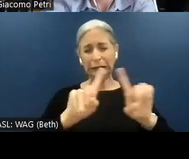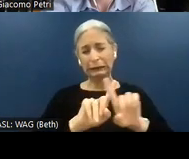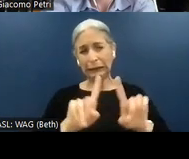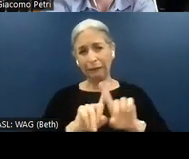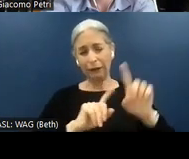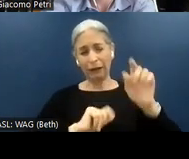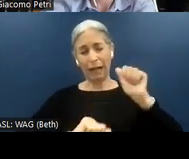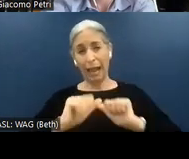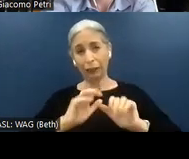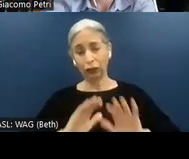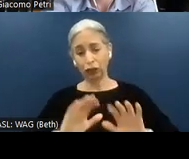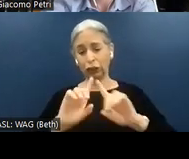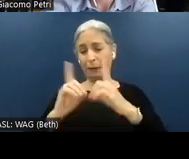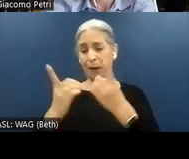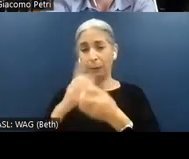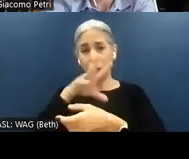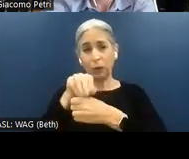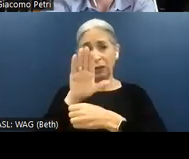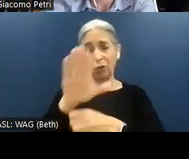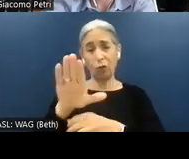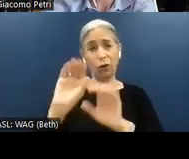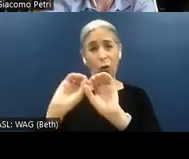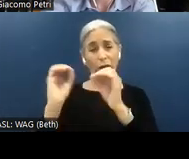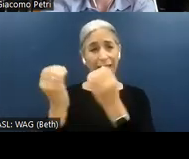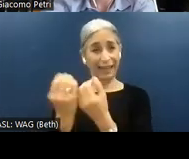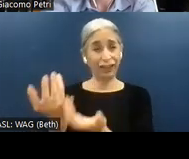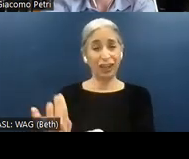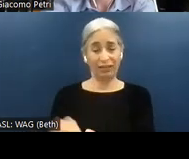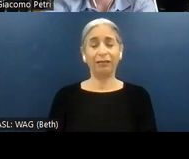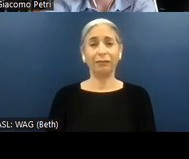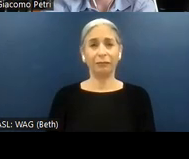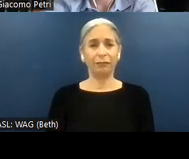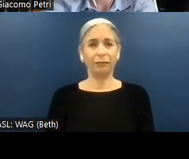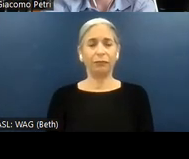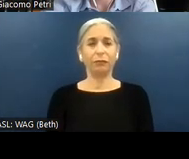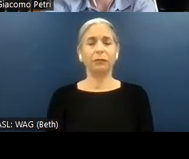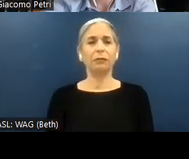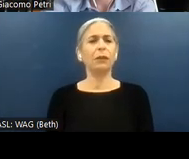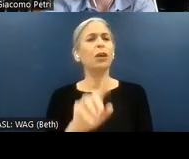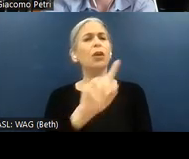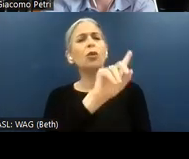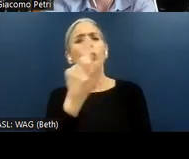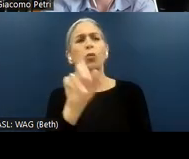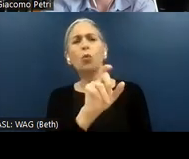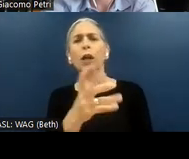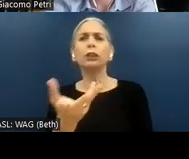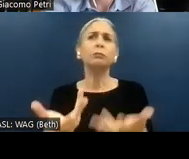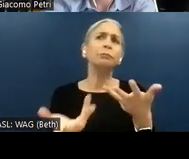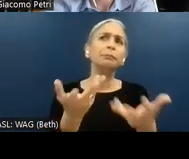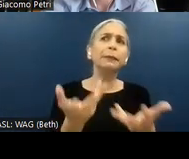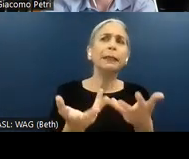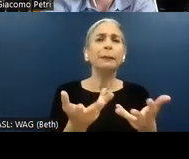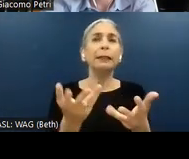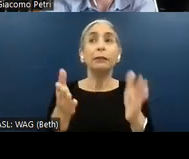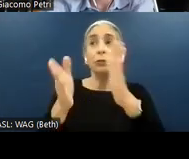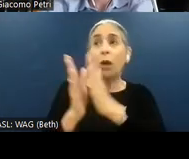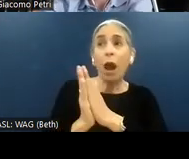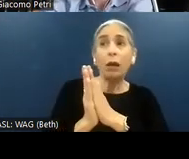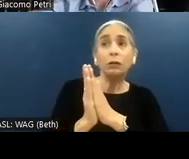departments in your organization. So questions that we might want to ask and ideally answer